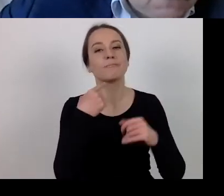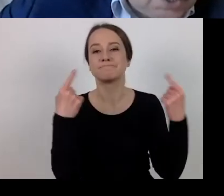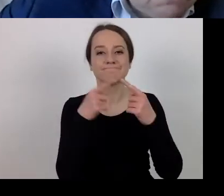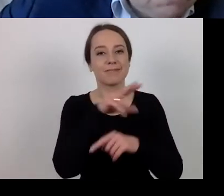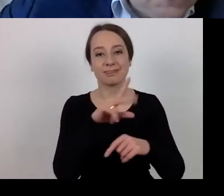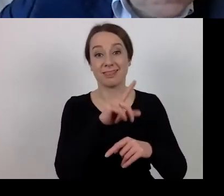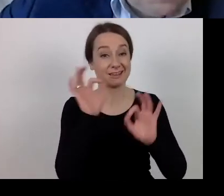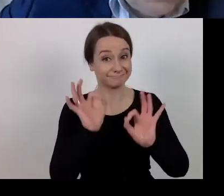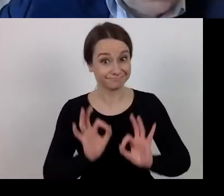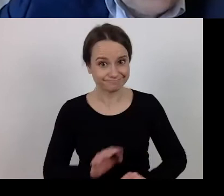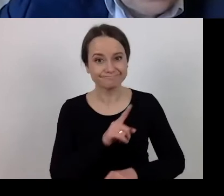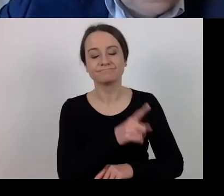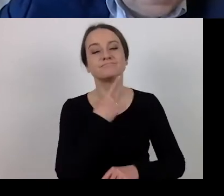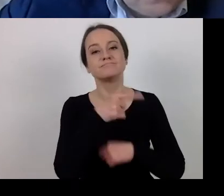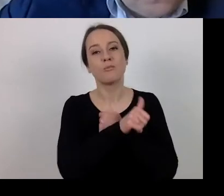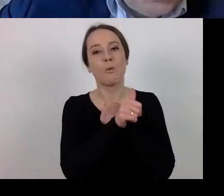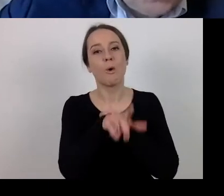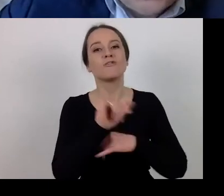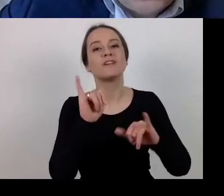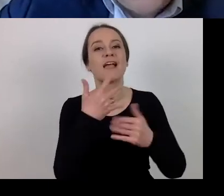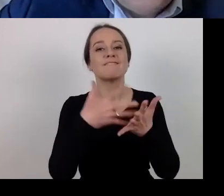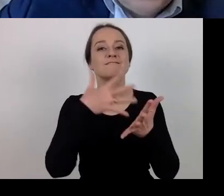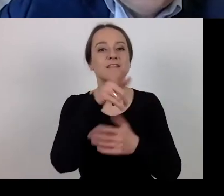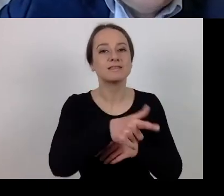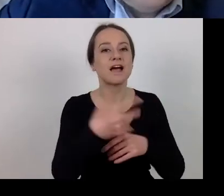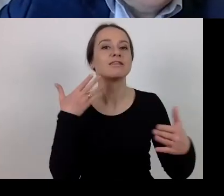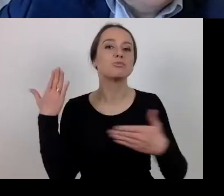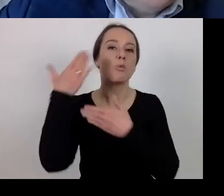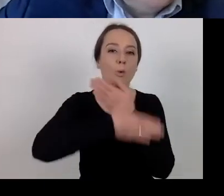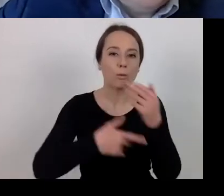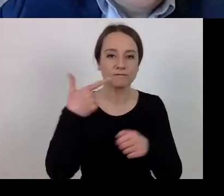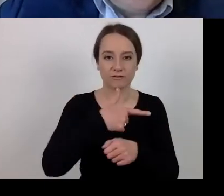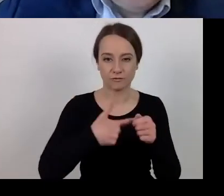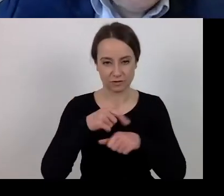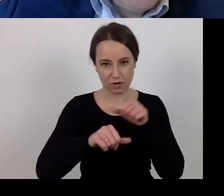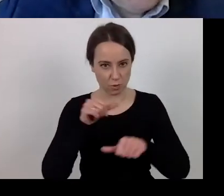shall apply to expenditure incurred by the end of 2020.